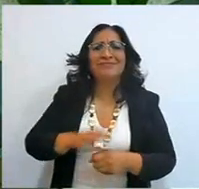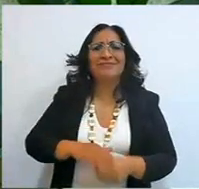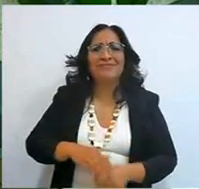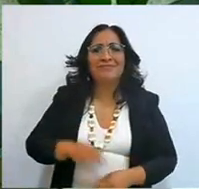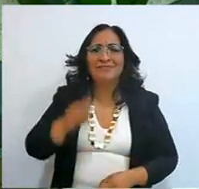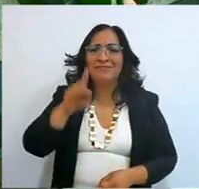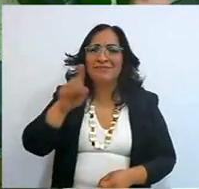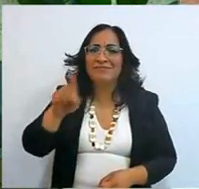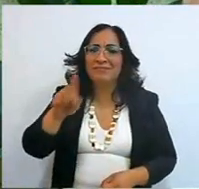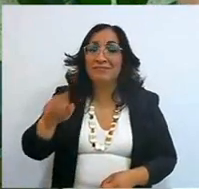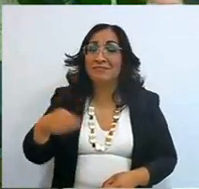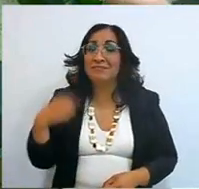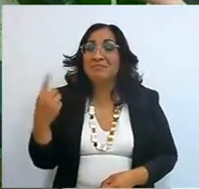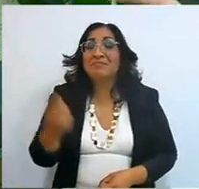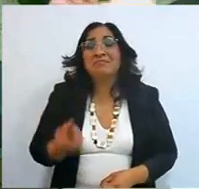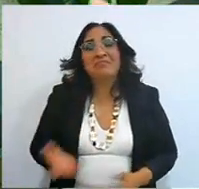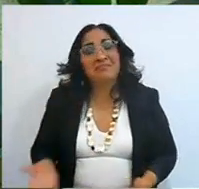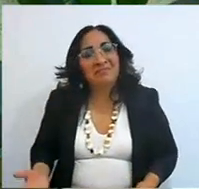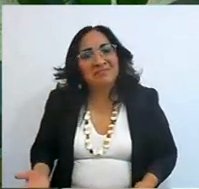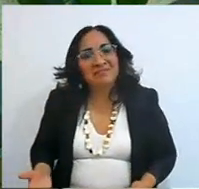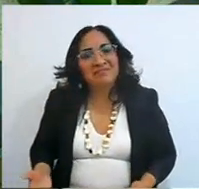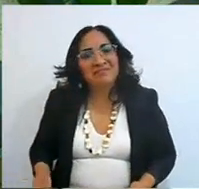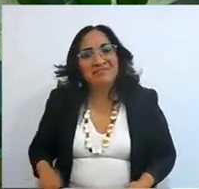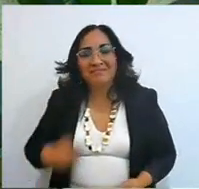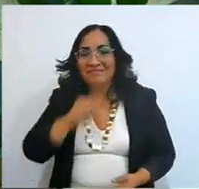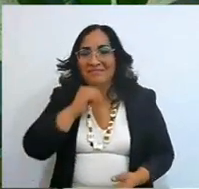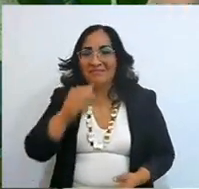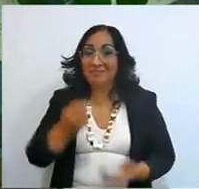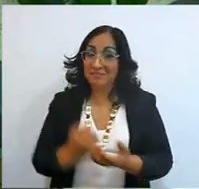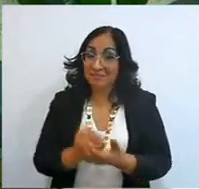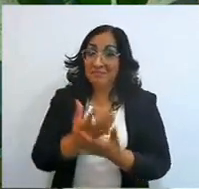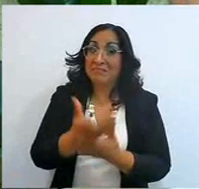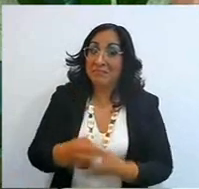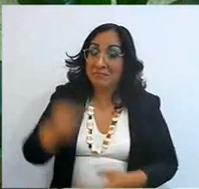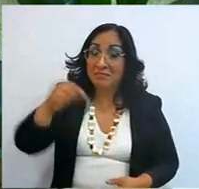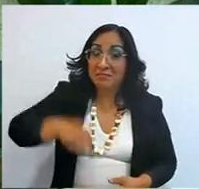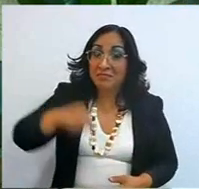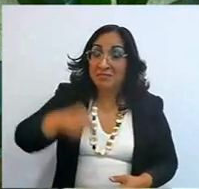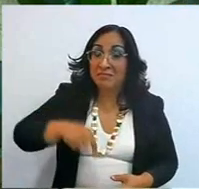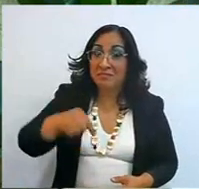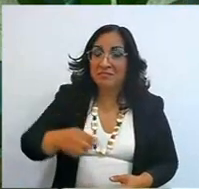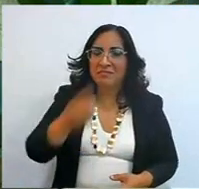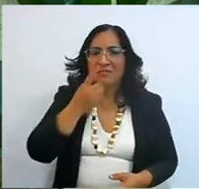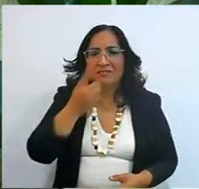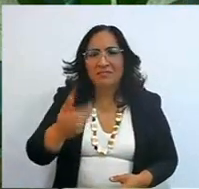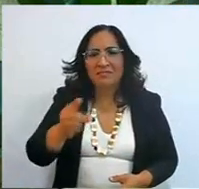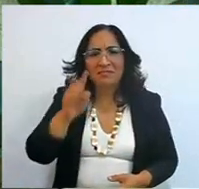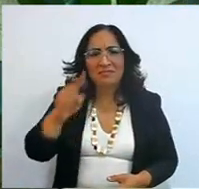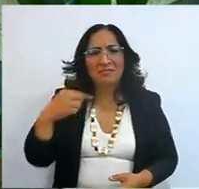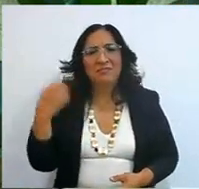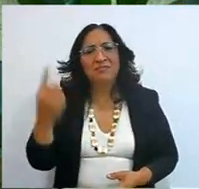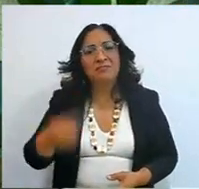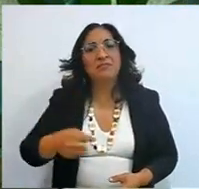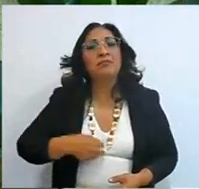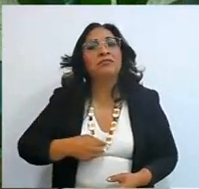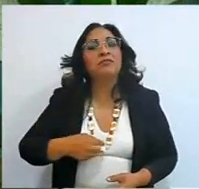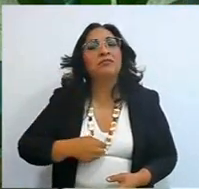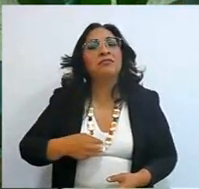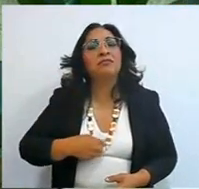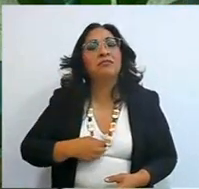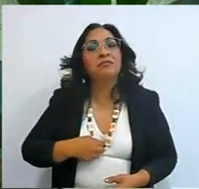no longer, no one is going to get you out of here, you are mine and I am your God,